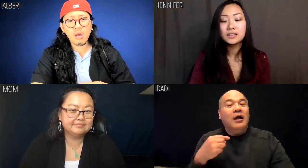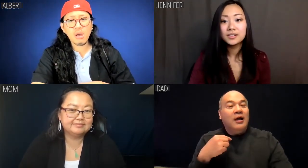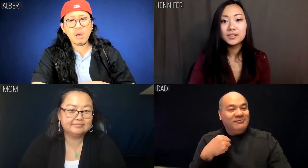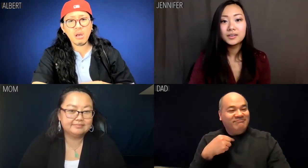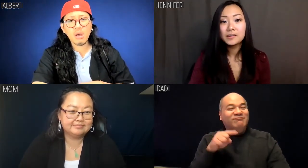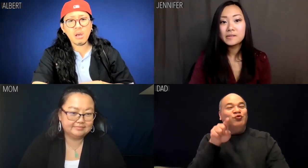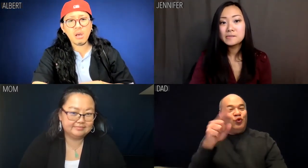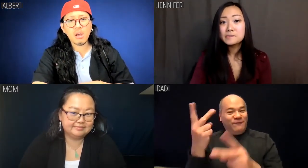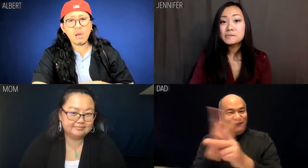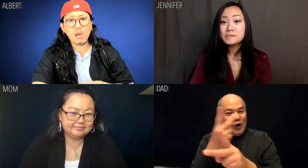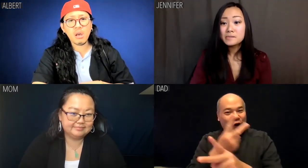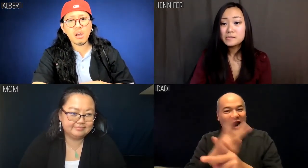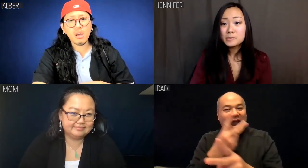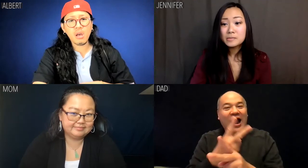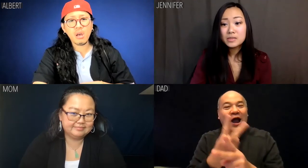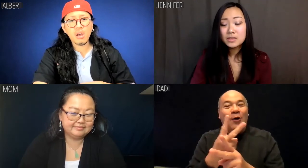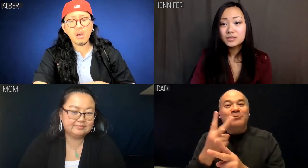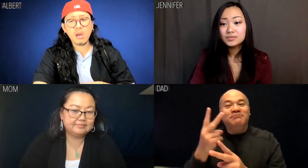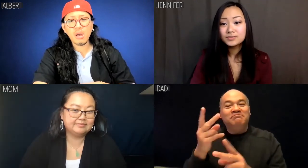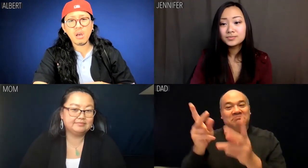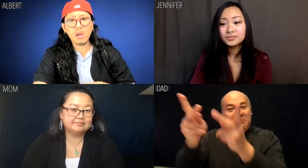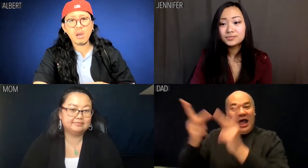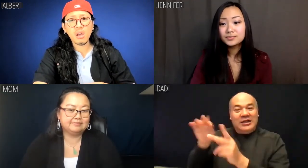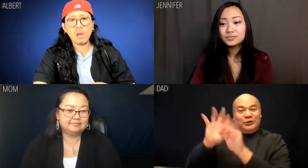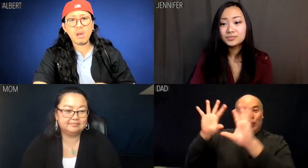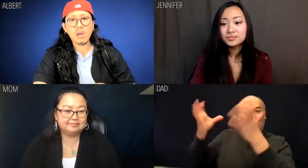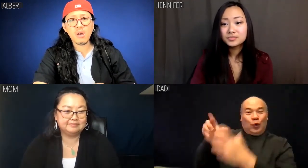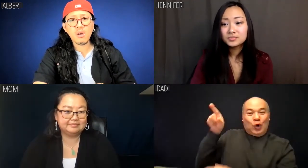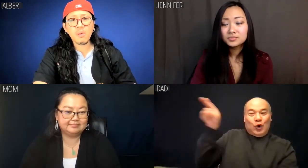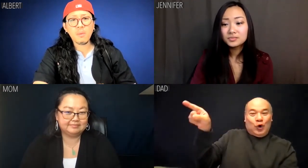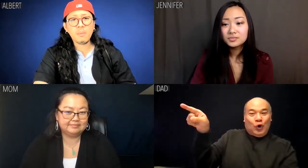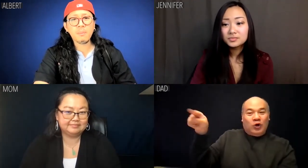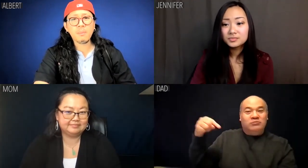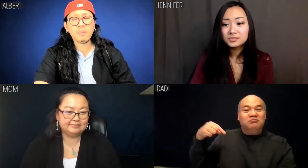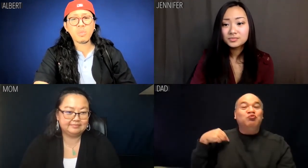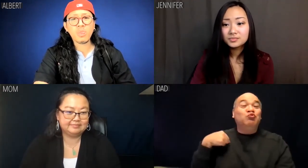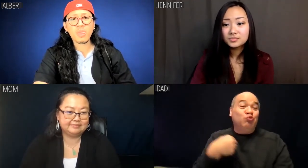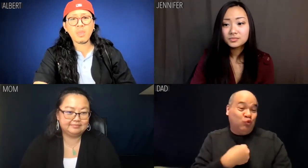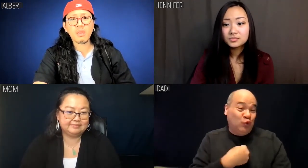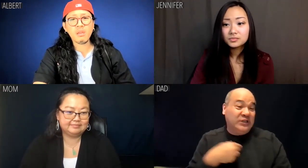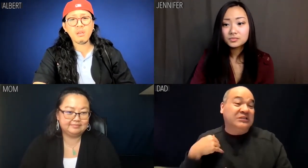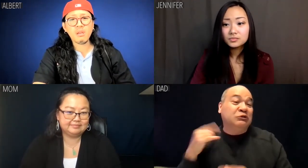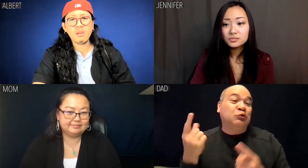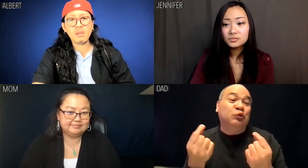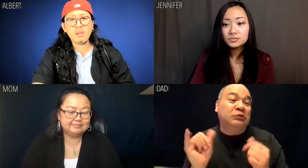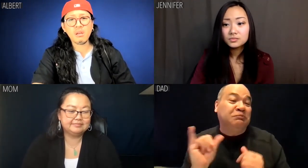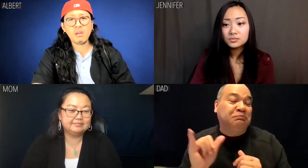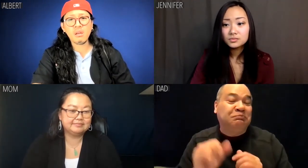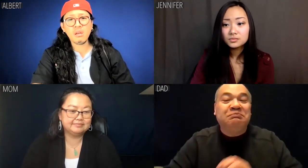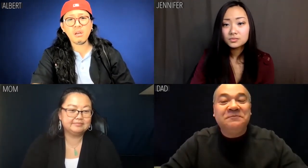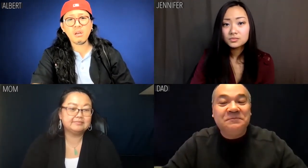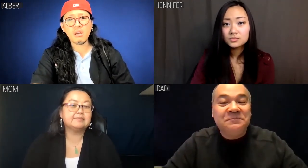Dad: You're figuring out your place in the world. We had to do it.